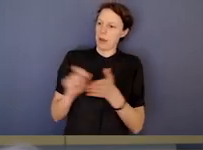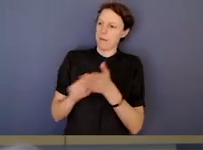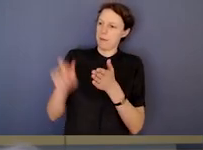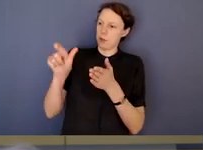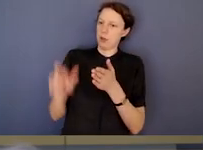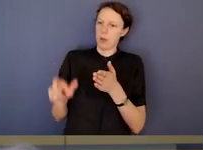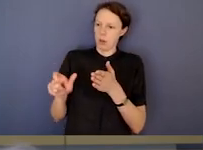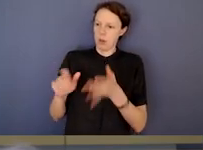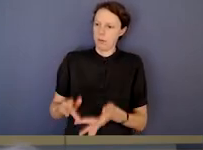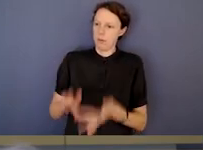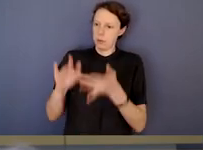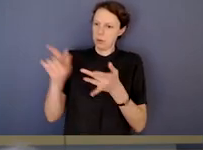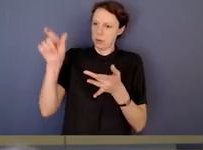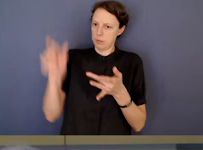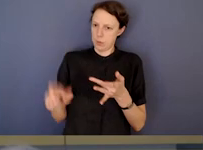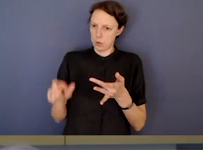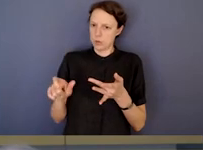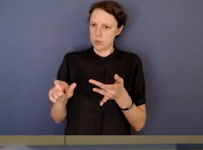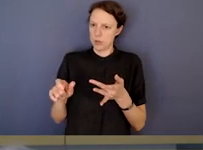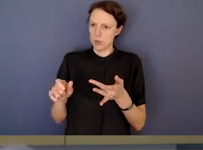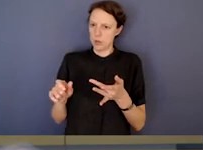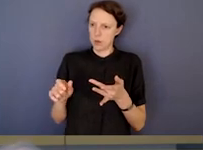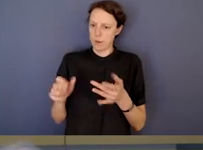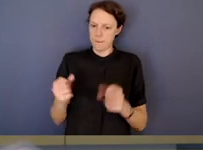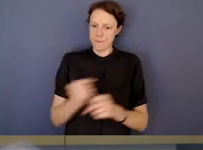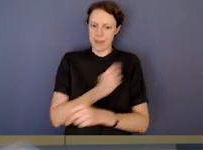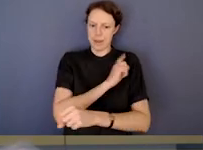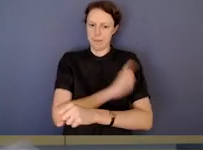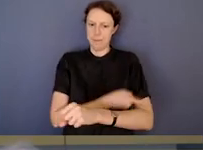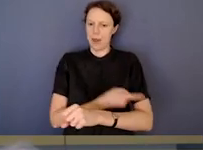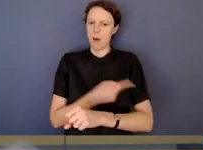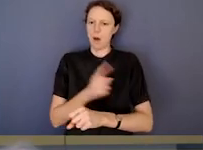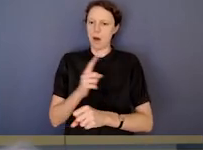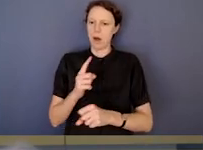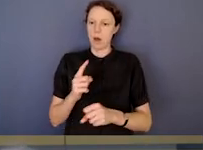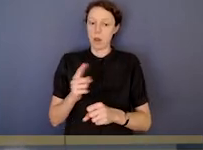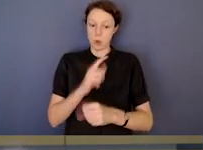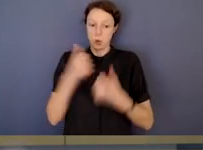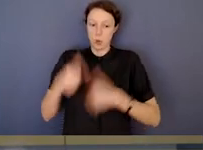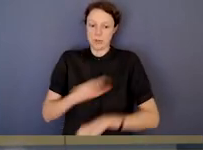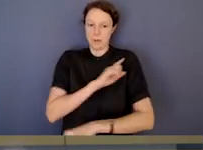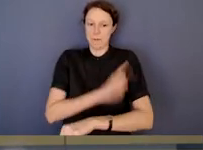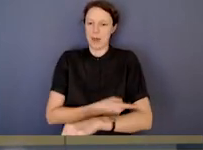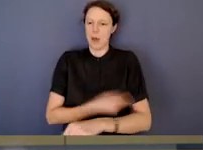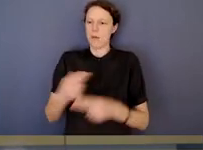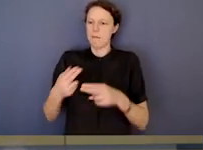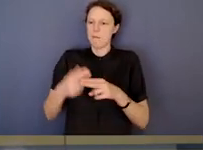or exercising a discretion for a collateral purpose, not intended when the power is conferred.